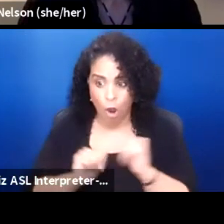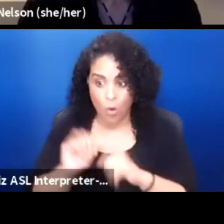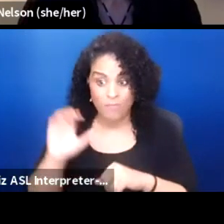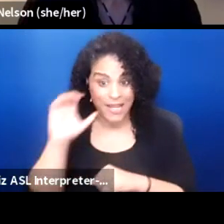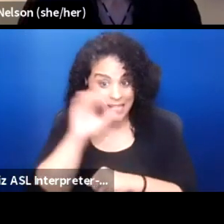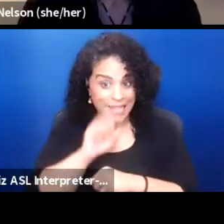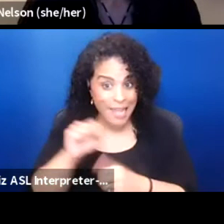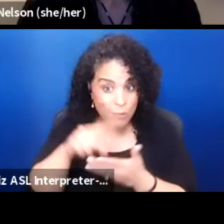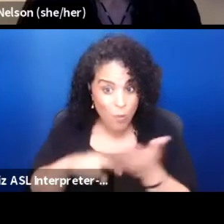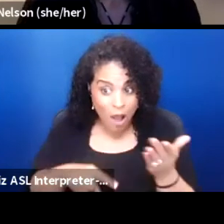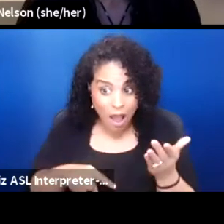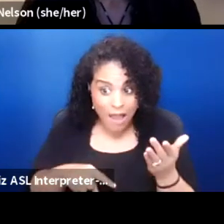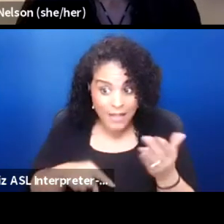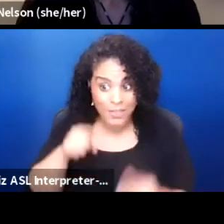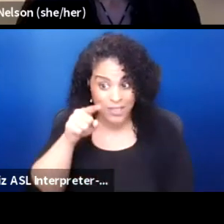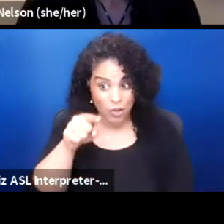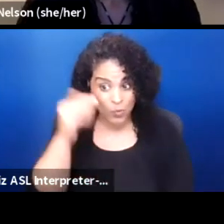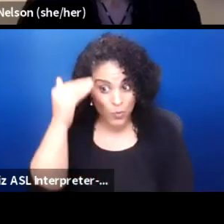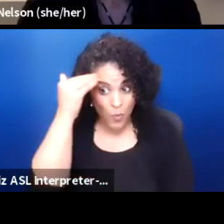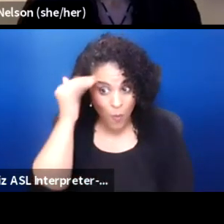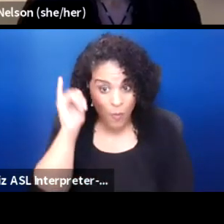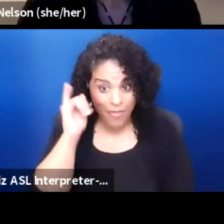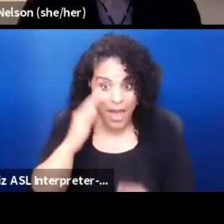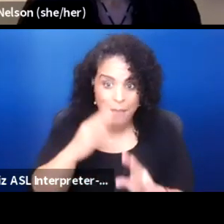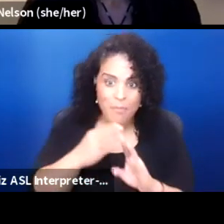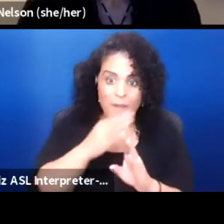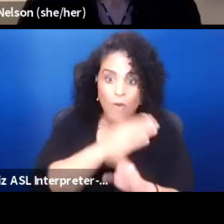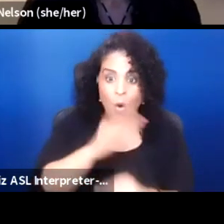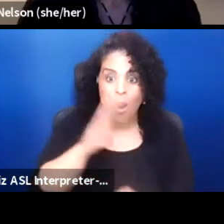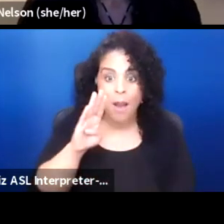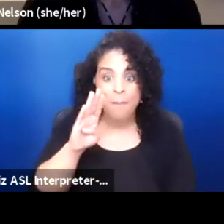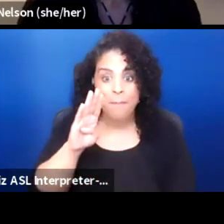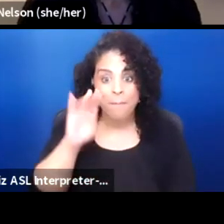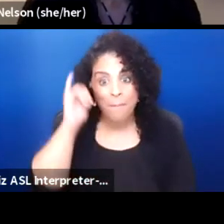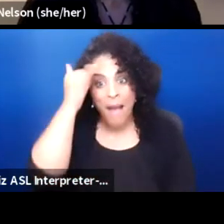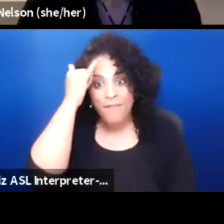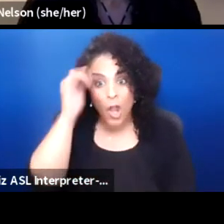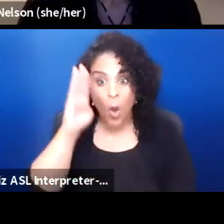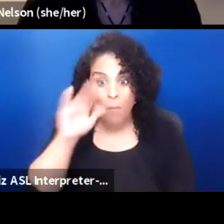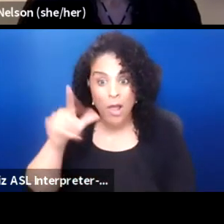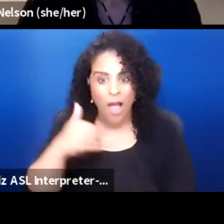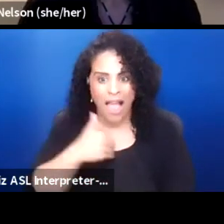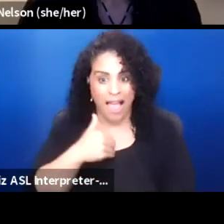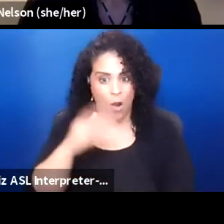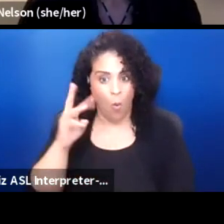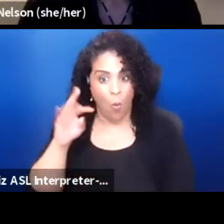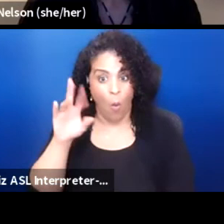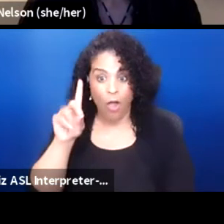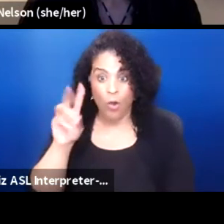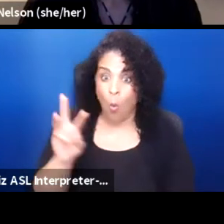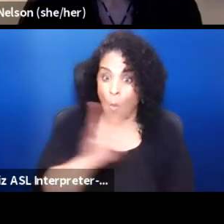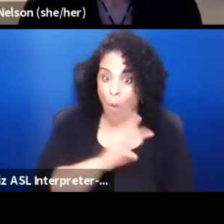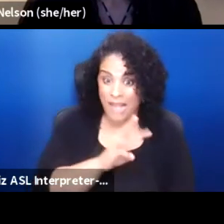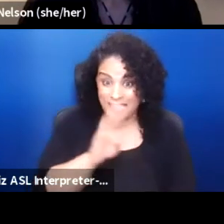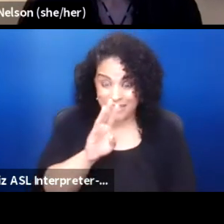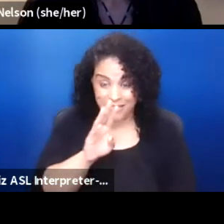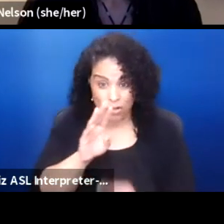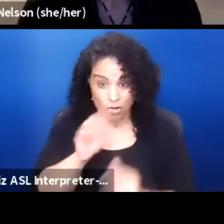Did you know that before Buffalo Bill had his Wild West show, Sitting Bull had his own Wild West show